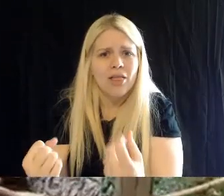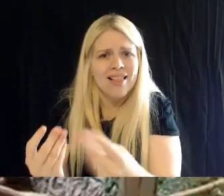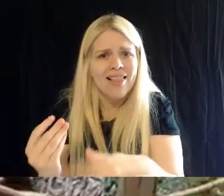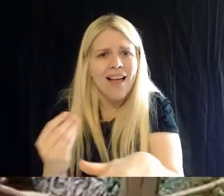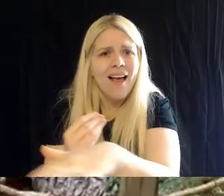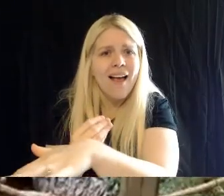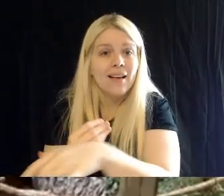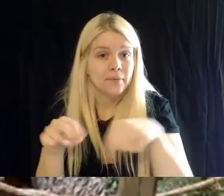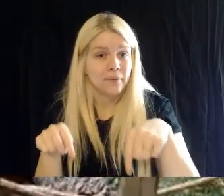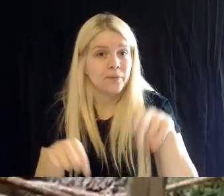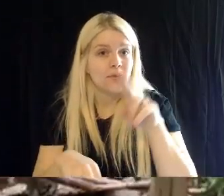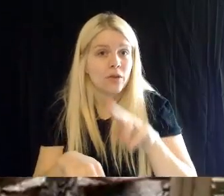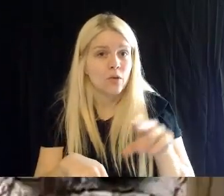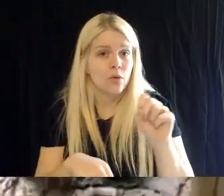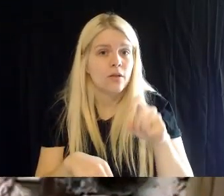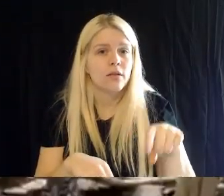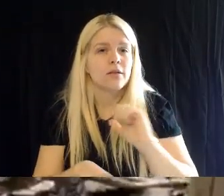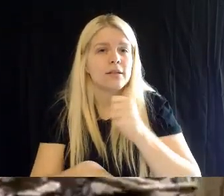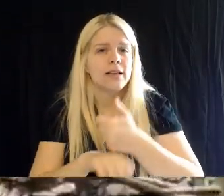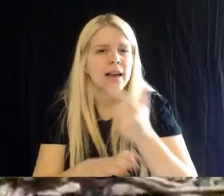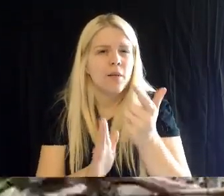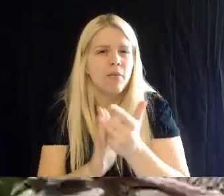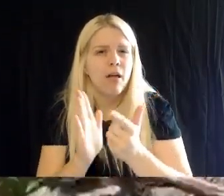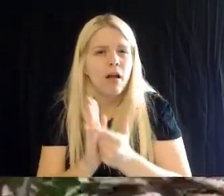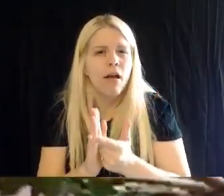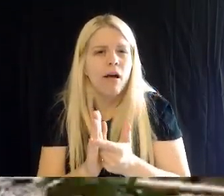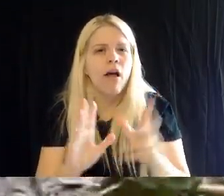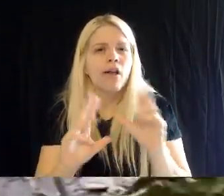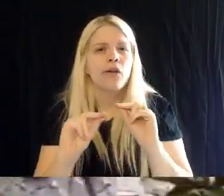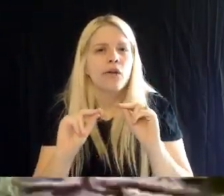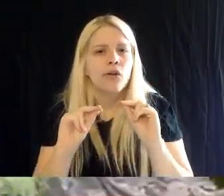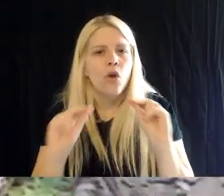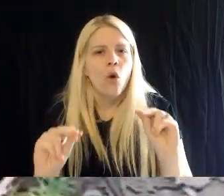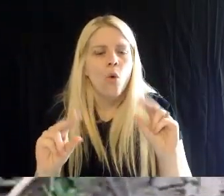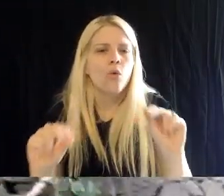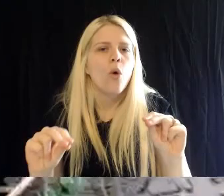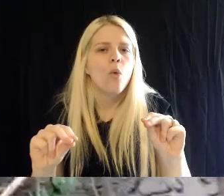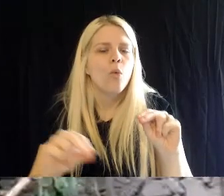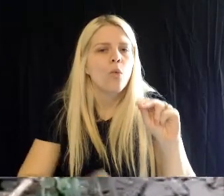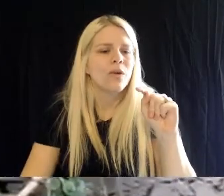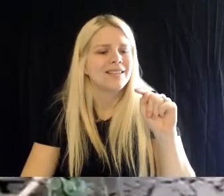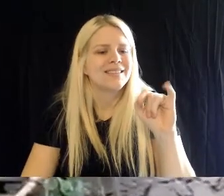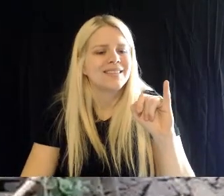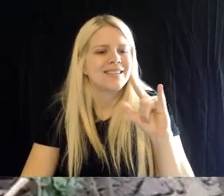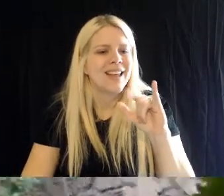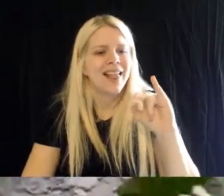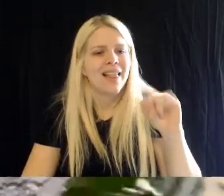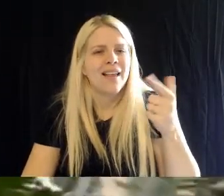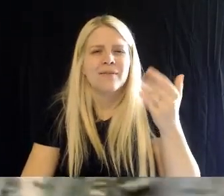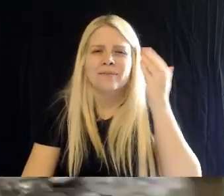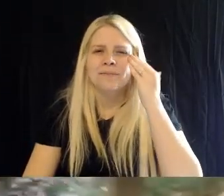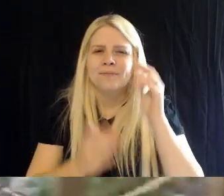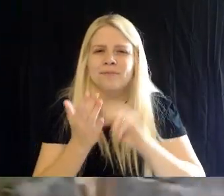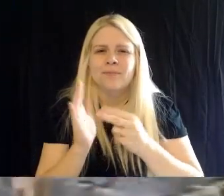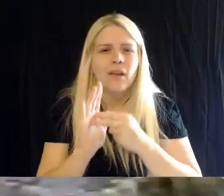no-tilling agriculture- where instead of doing, you know, rows of crops that they